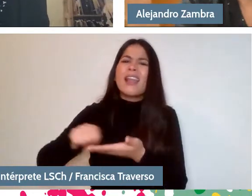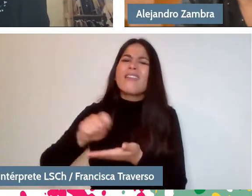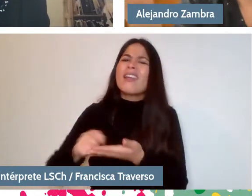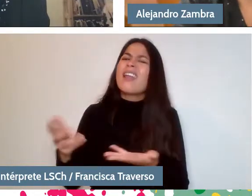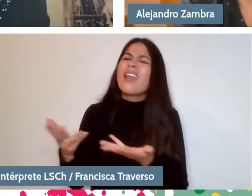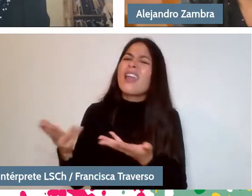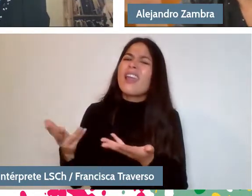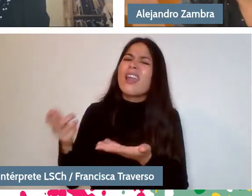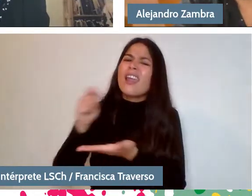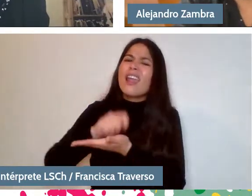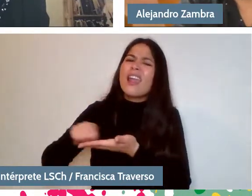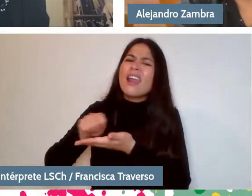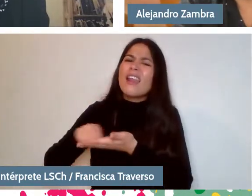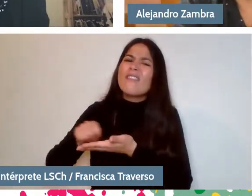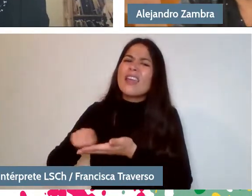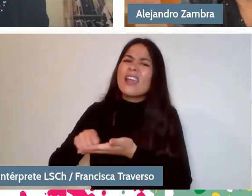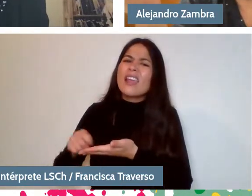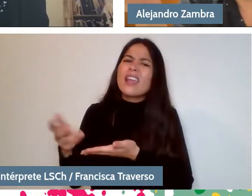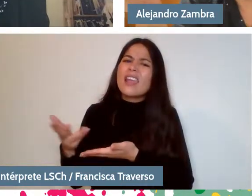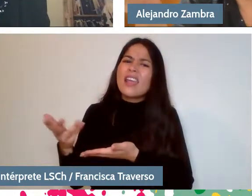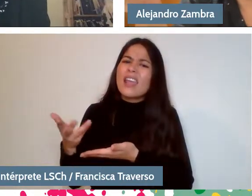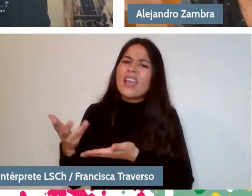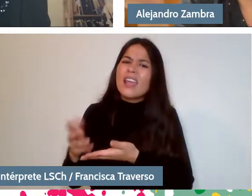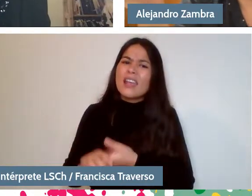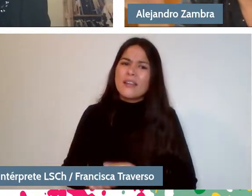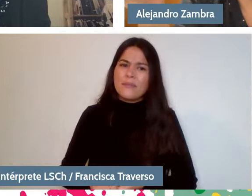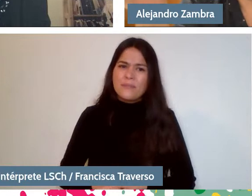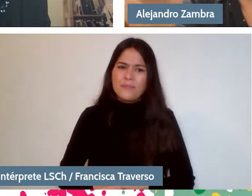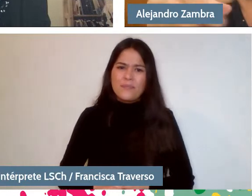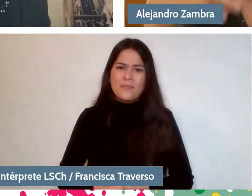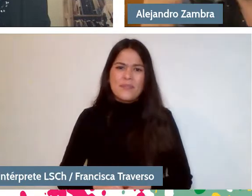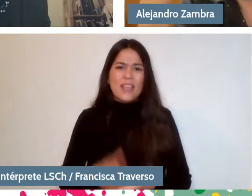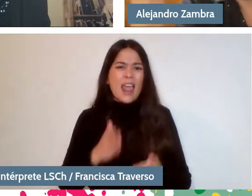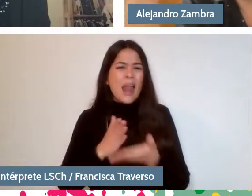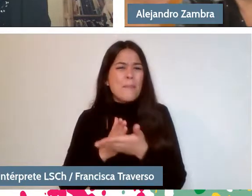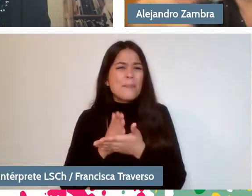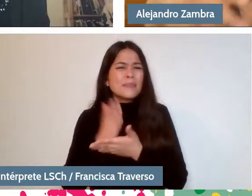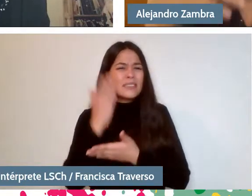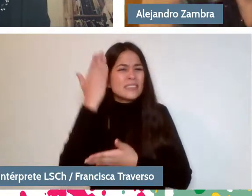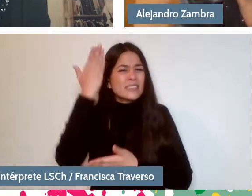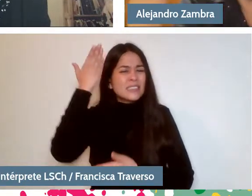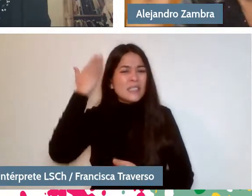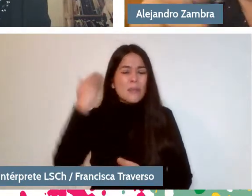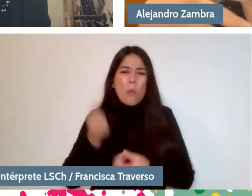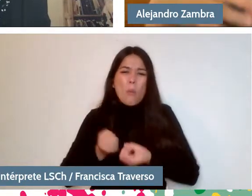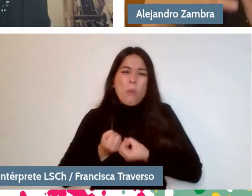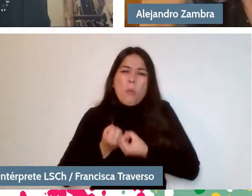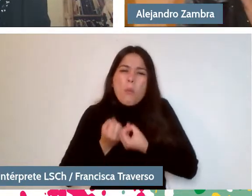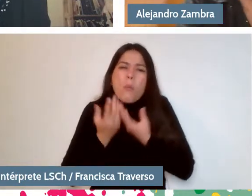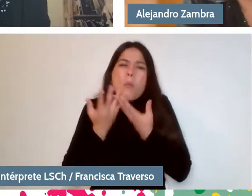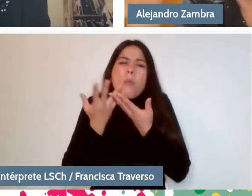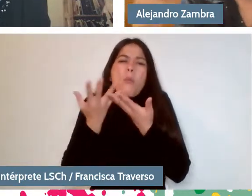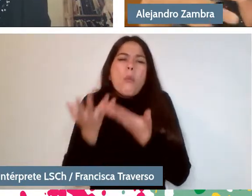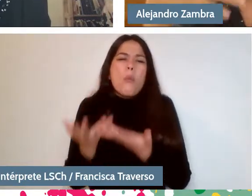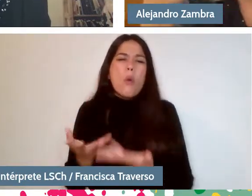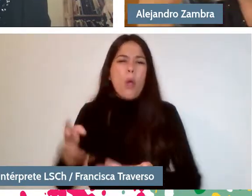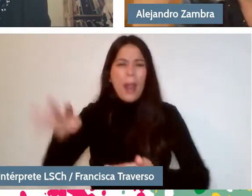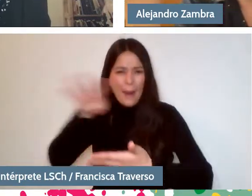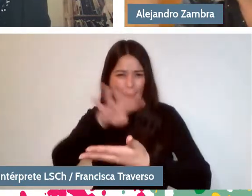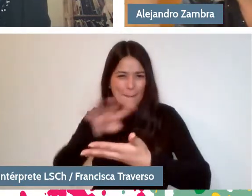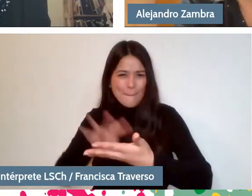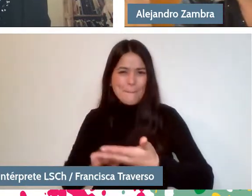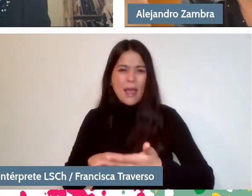I think that at first she wrote a poem with a traditional rhyme, a story,